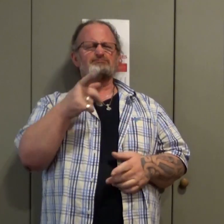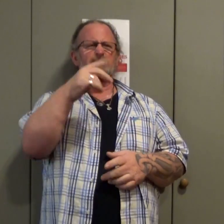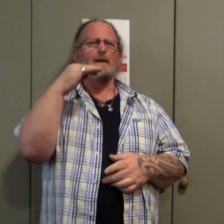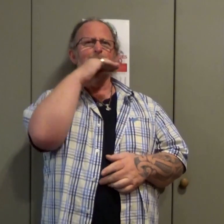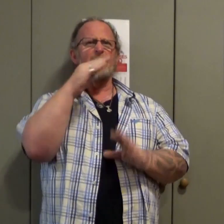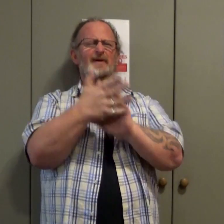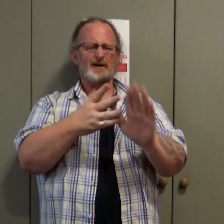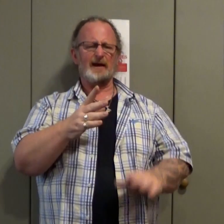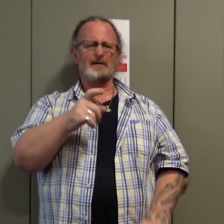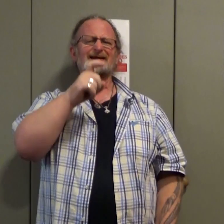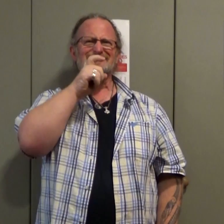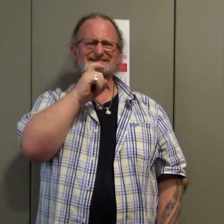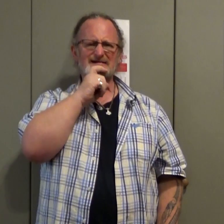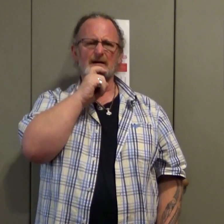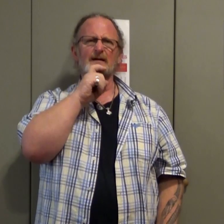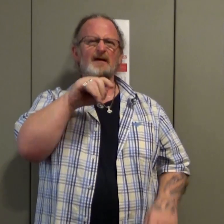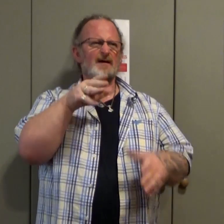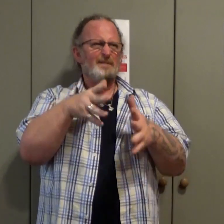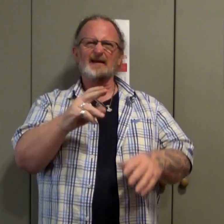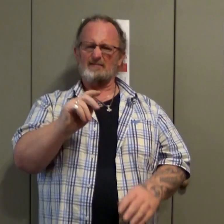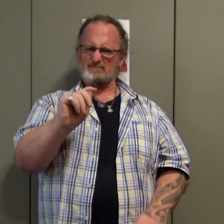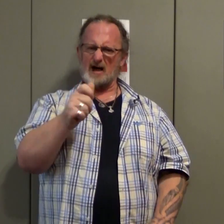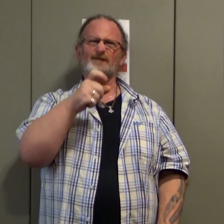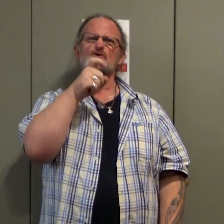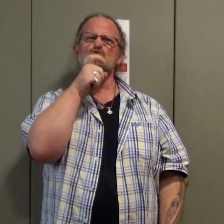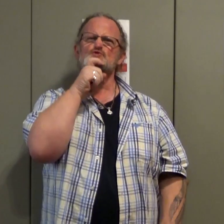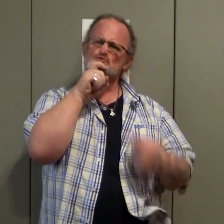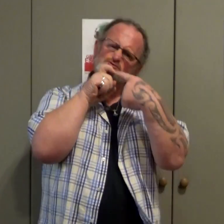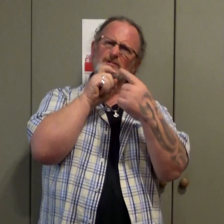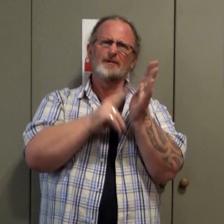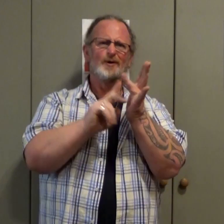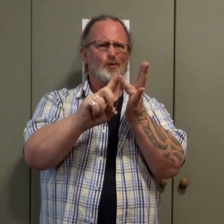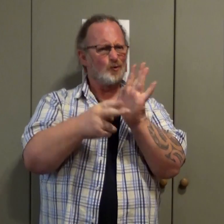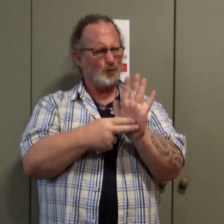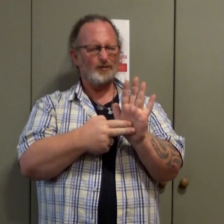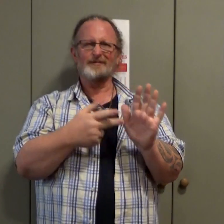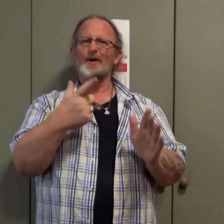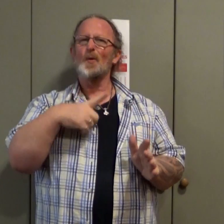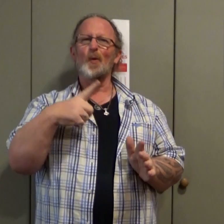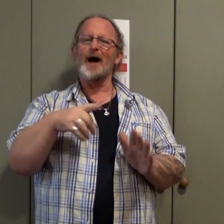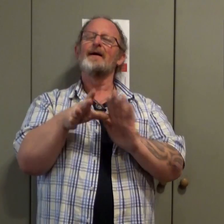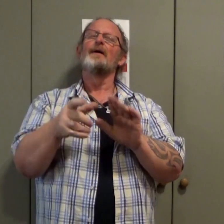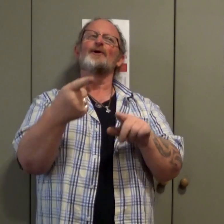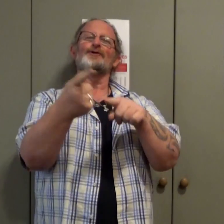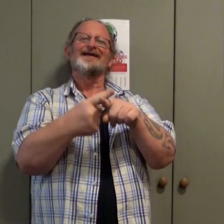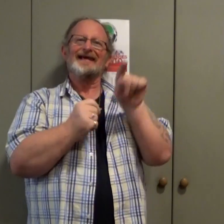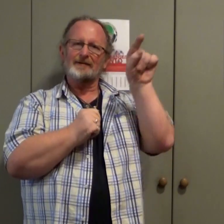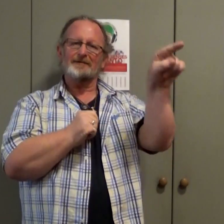while we move our hands in front of us So, the sign for "dinner" which looks similar to "afternoon"